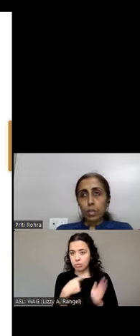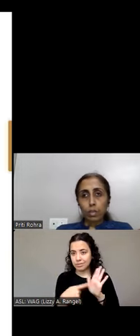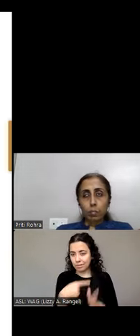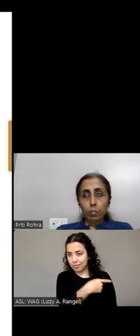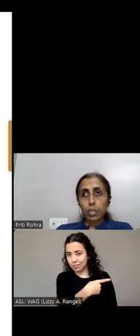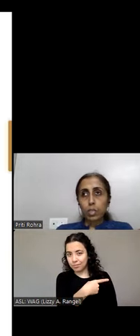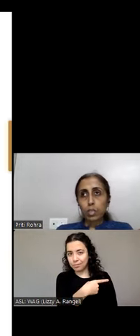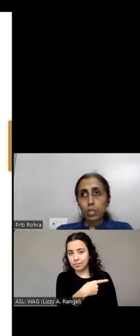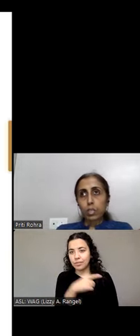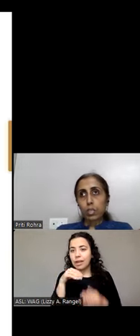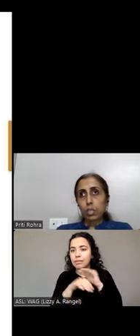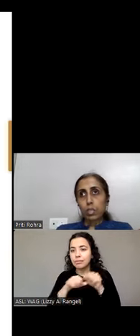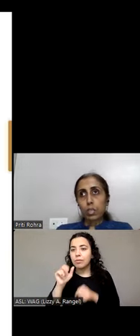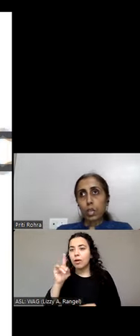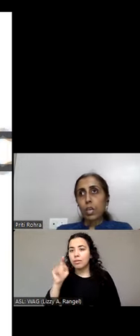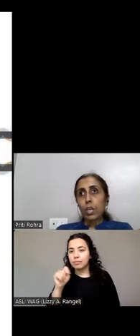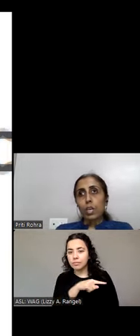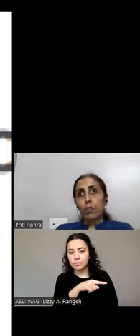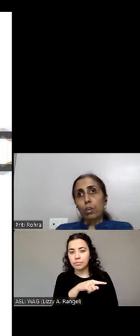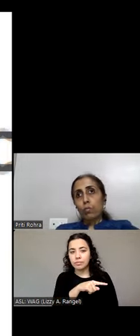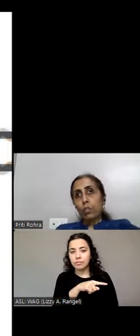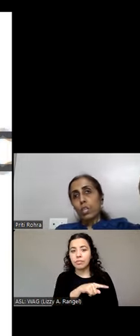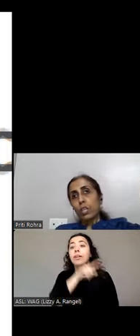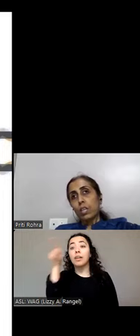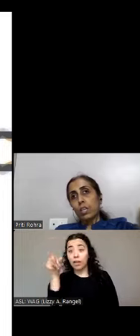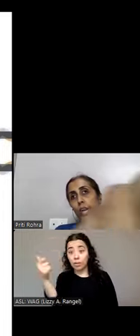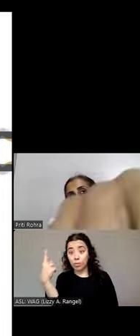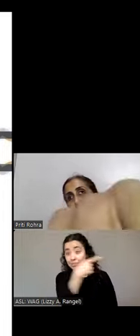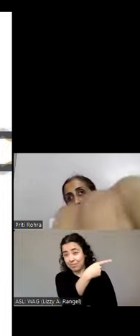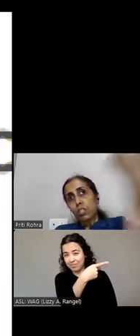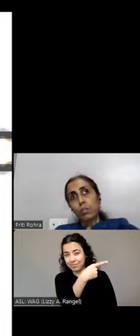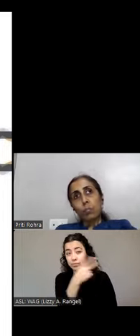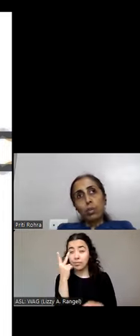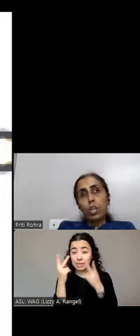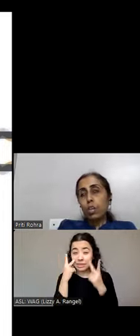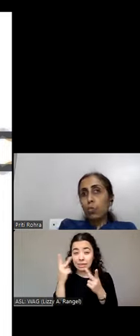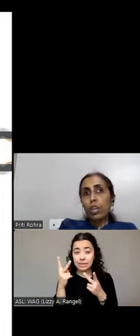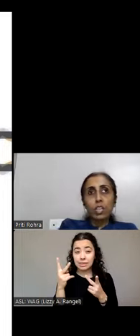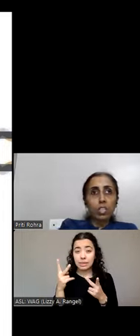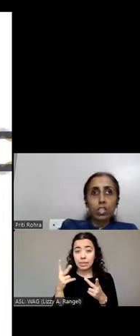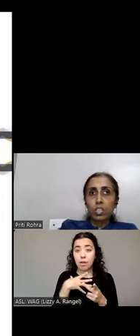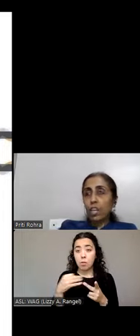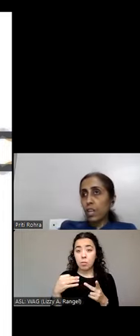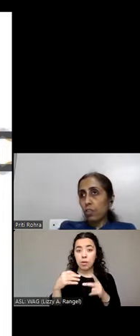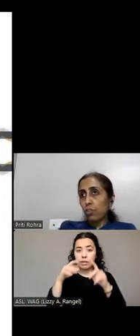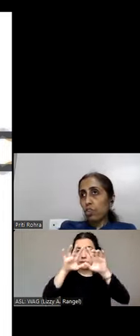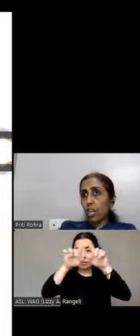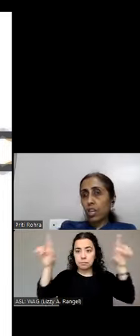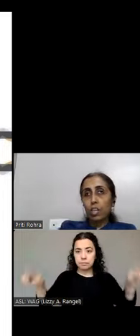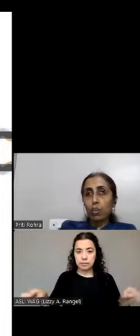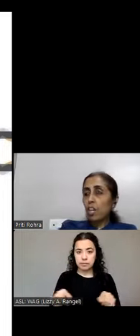in a minute. What you will see, the white space between two links is there. Which is available